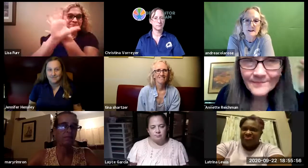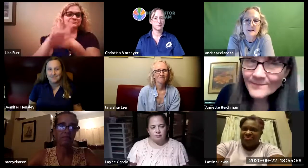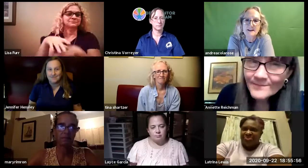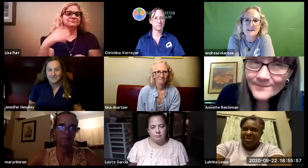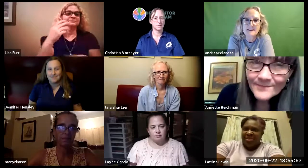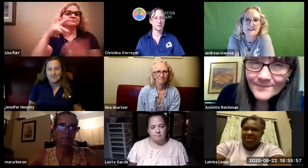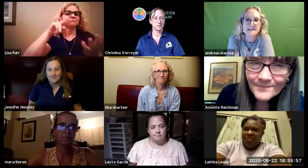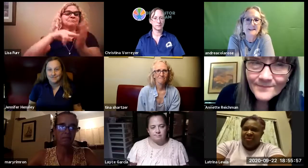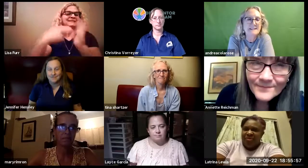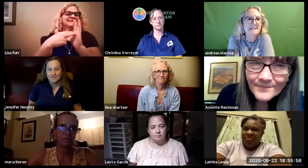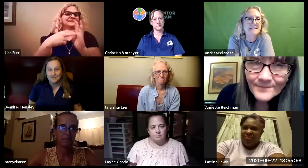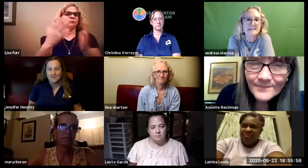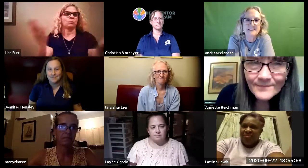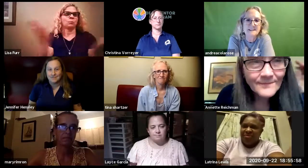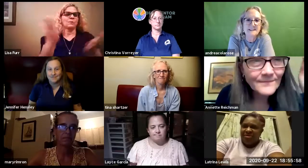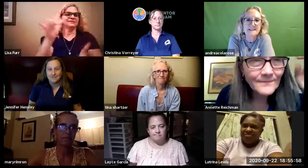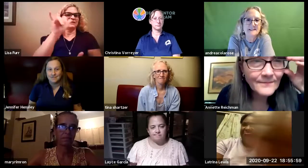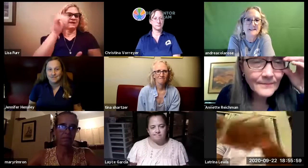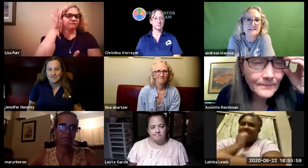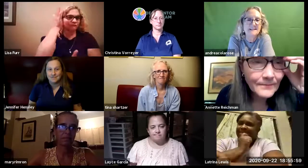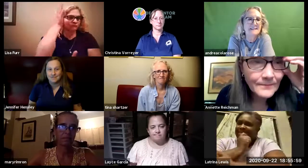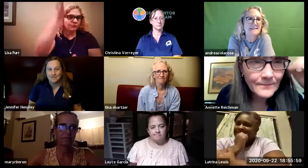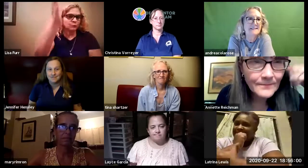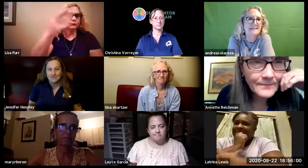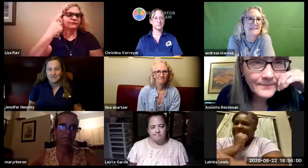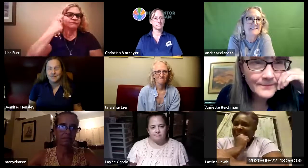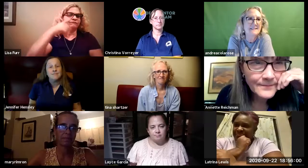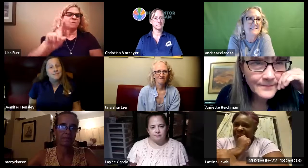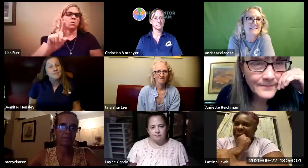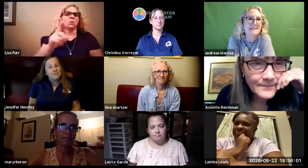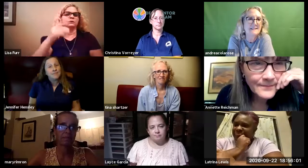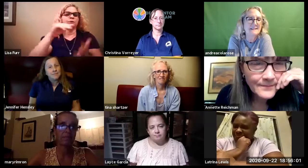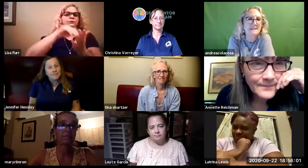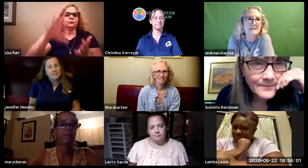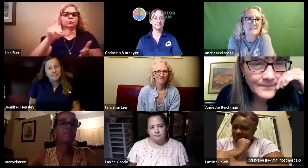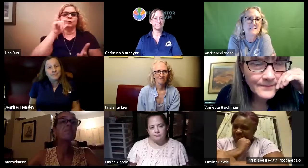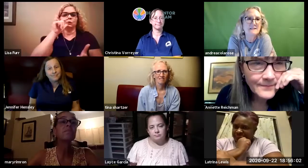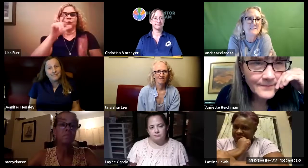and other online platforms